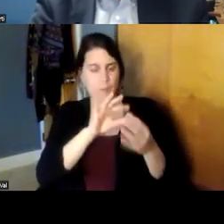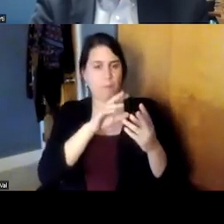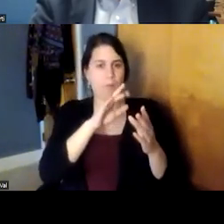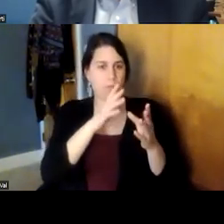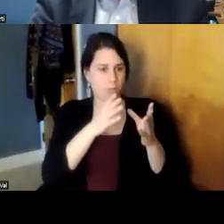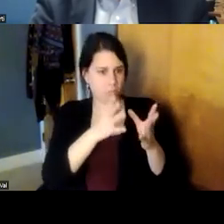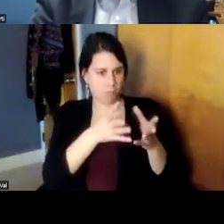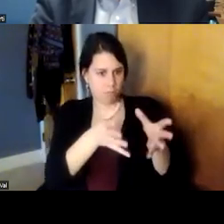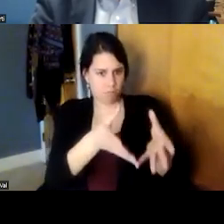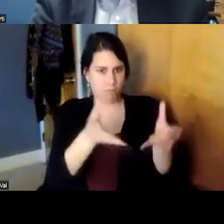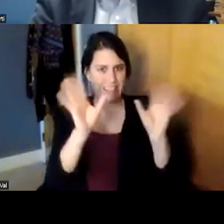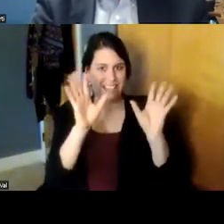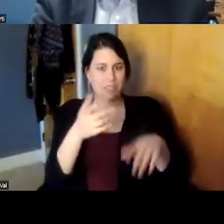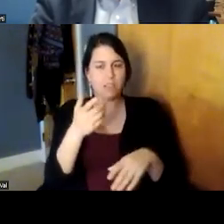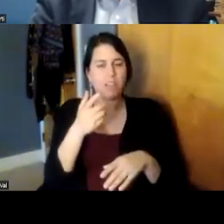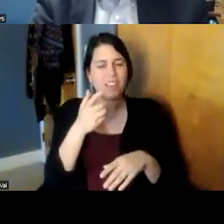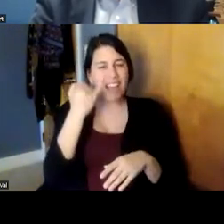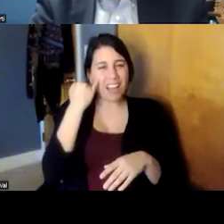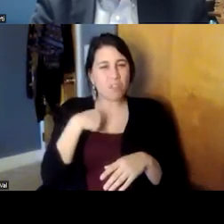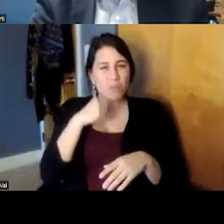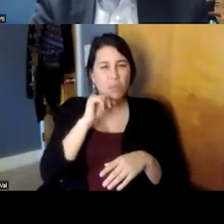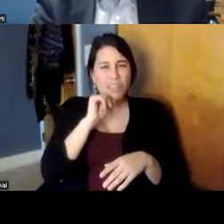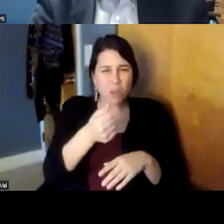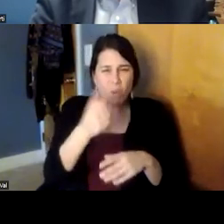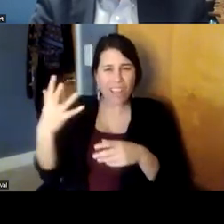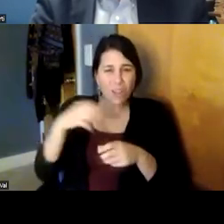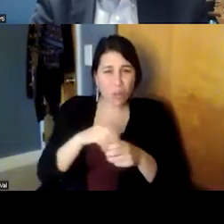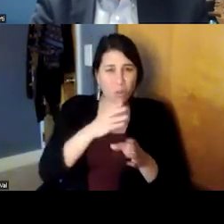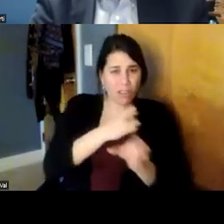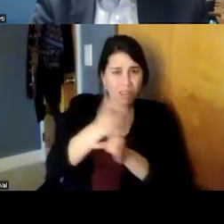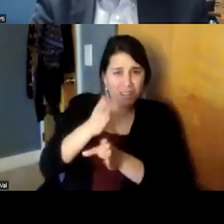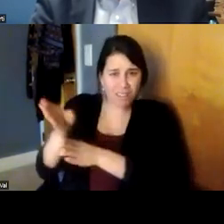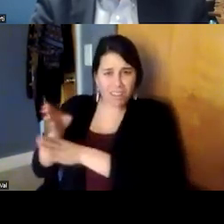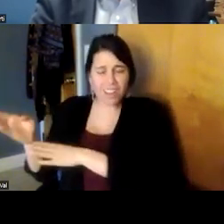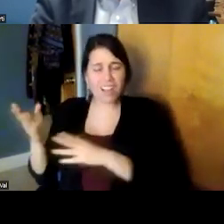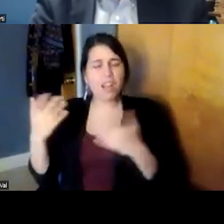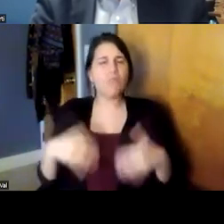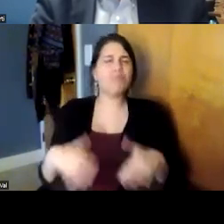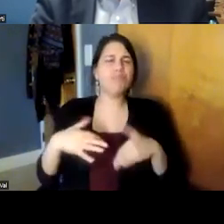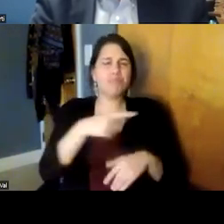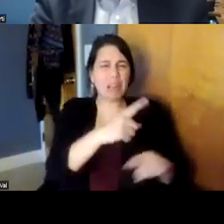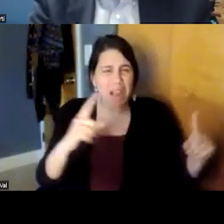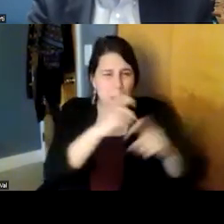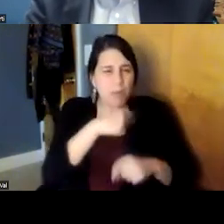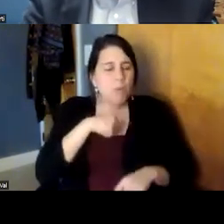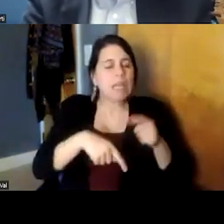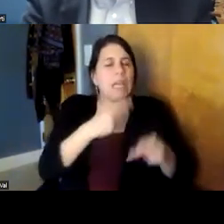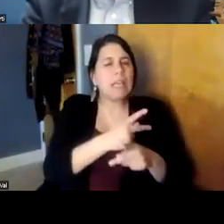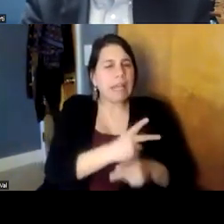that without the multi-disciplinary teams we would not be able to take care of these patients outside